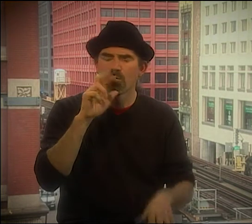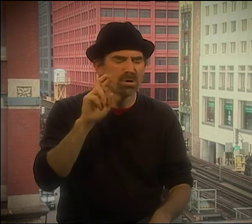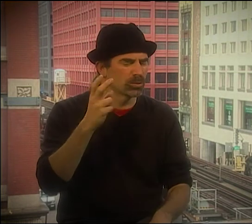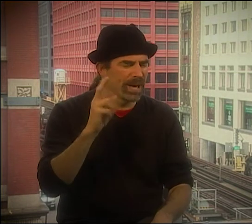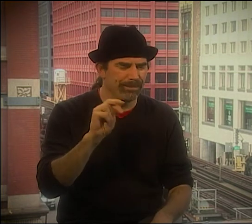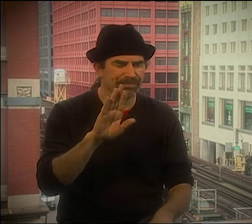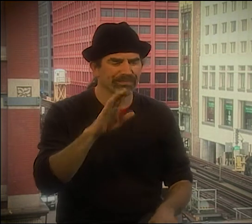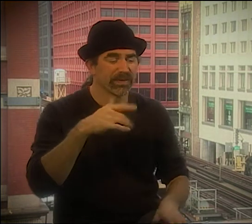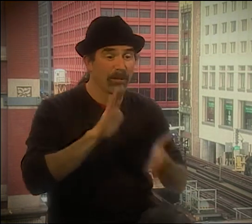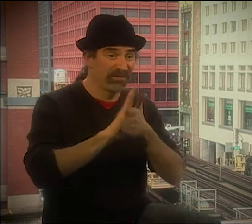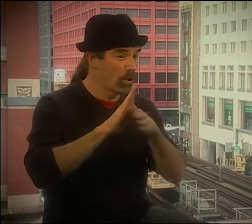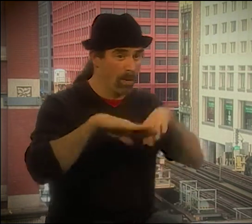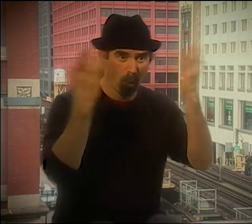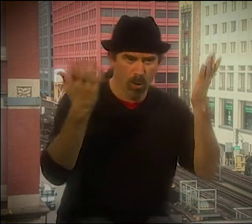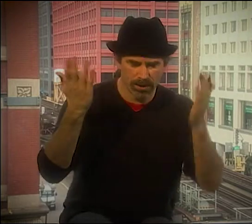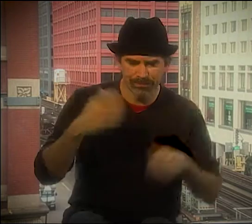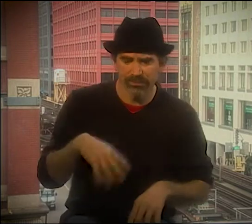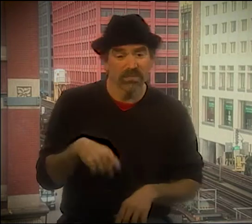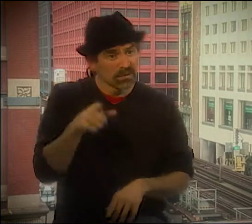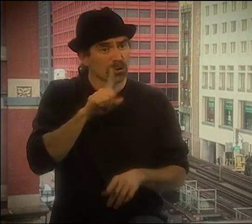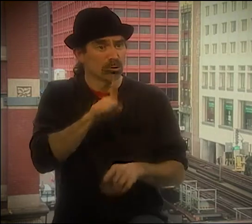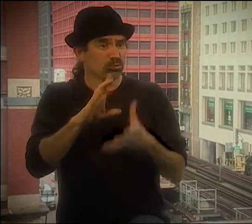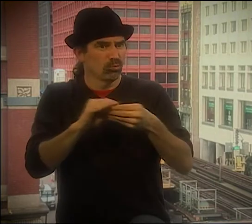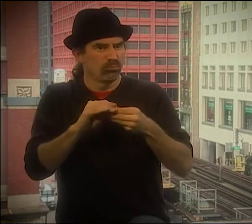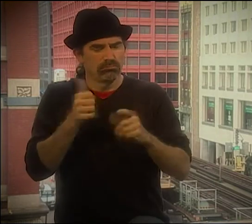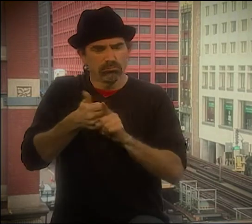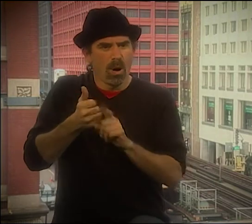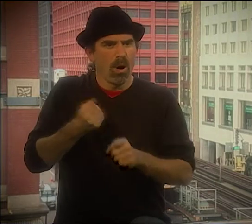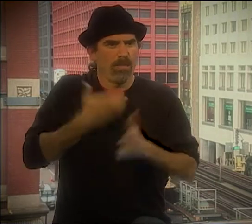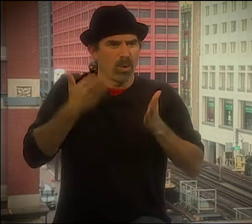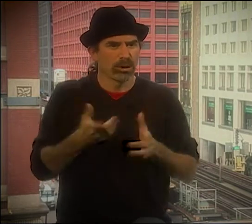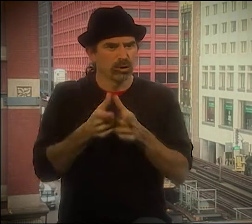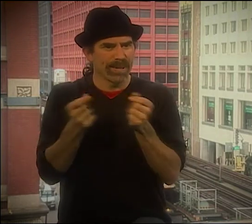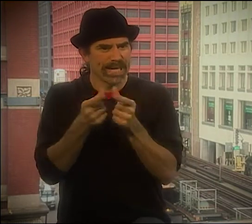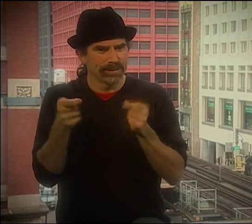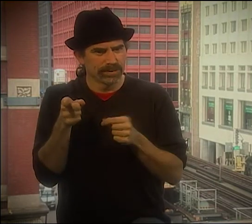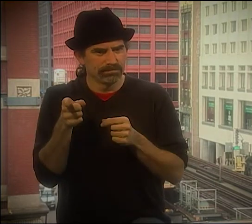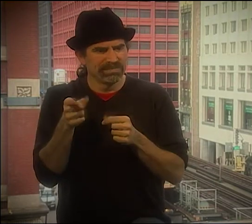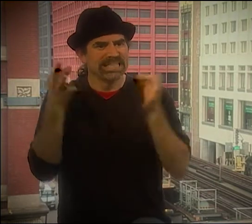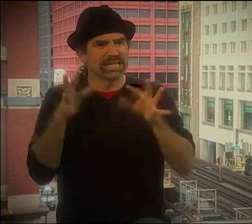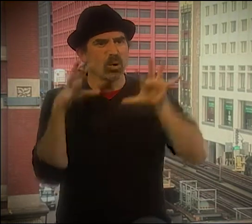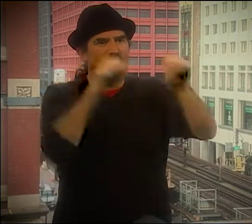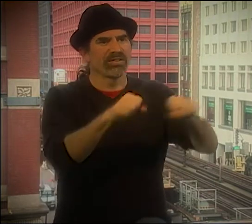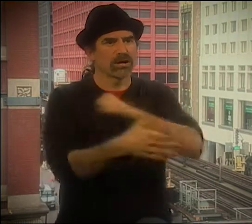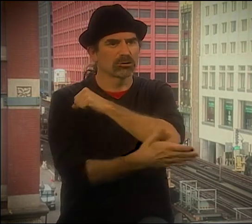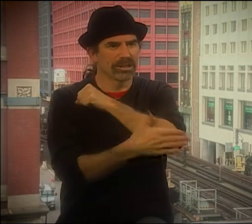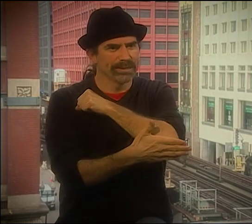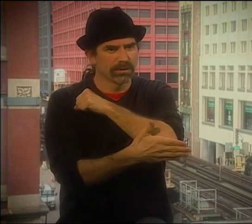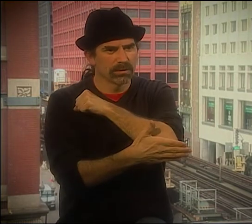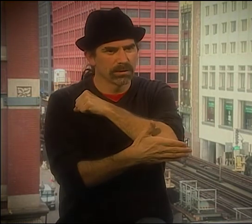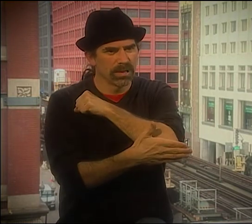AND IT HAD A STORY IN A STORY. UM... NO, IT WASN'T "RASHOMON."